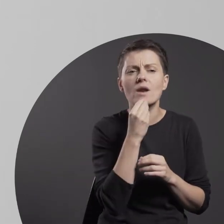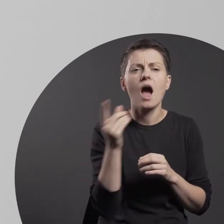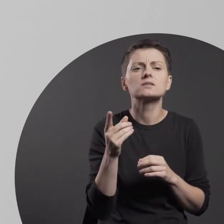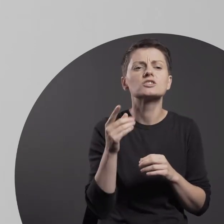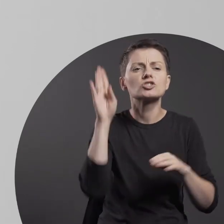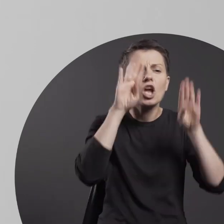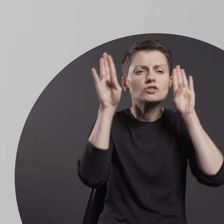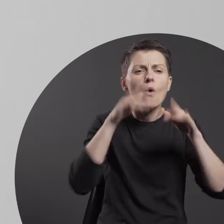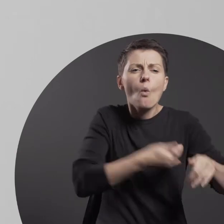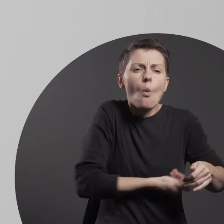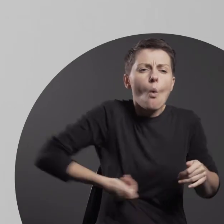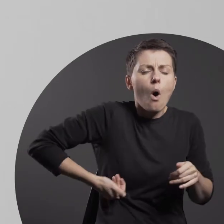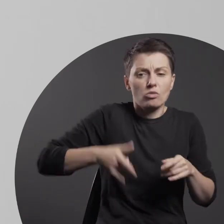The time is now.